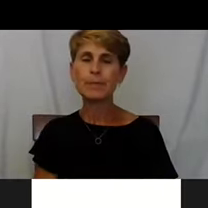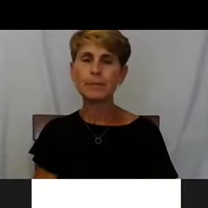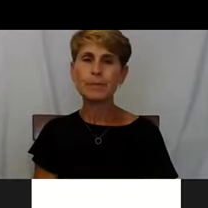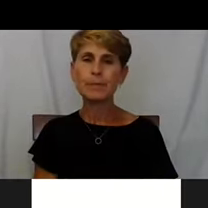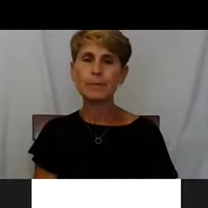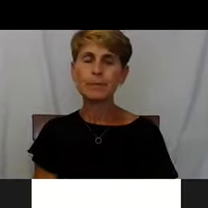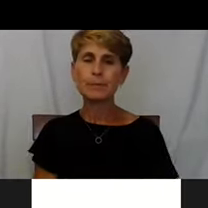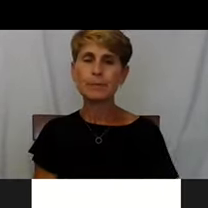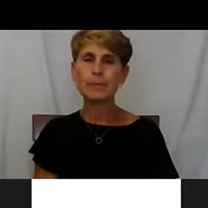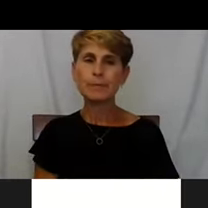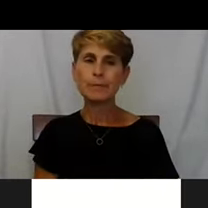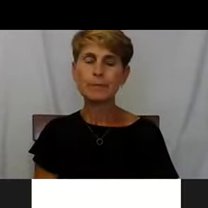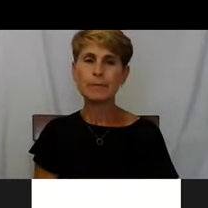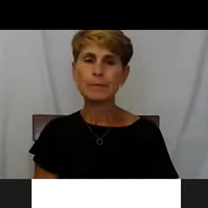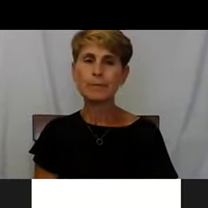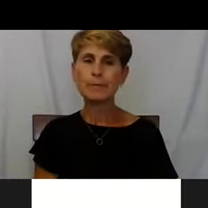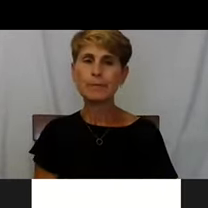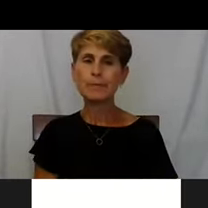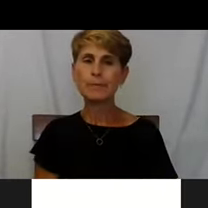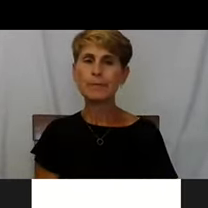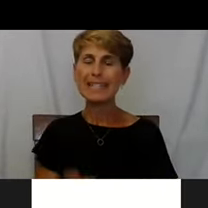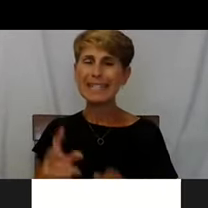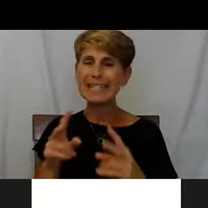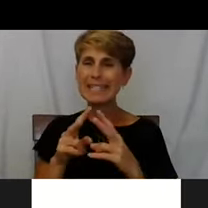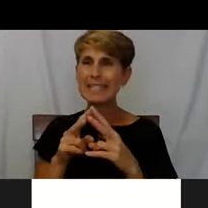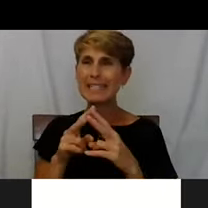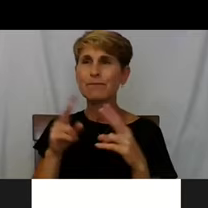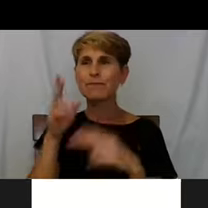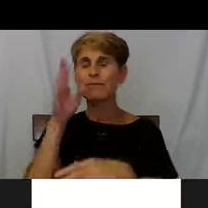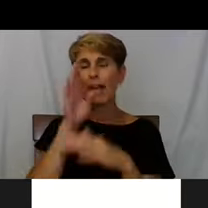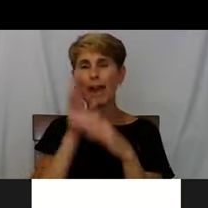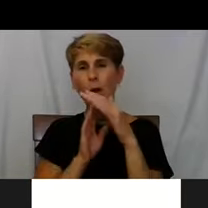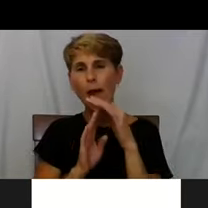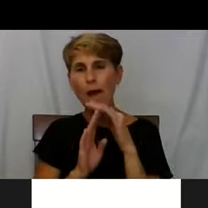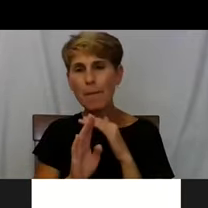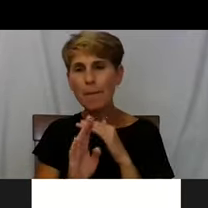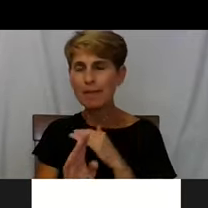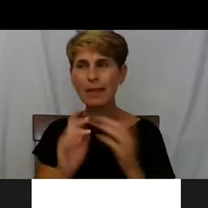It's always very humbling every time that I go on the field,